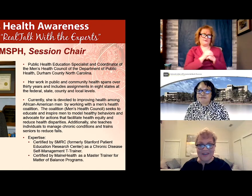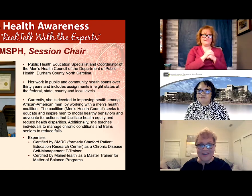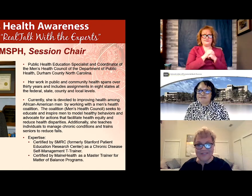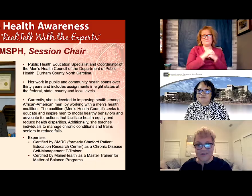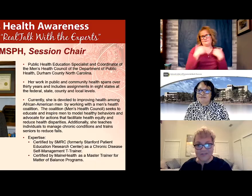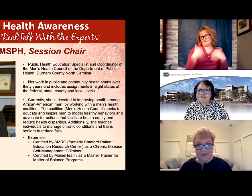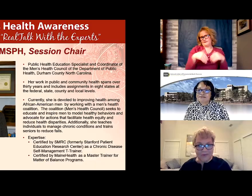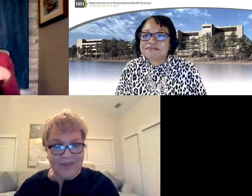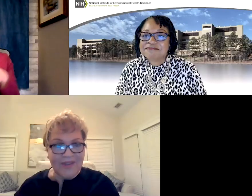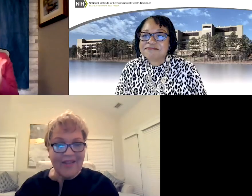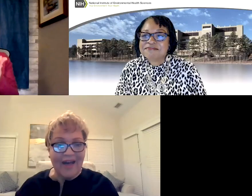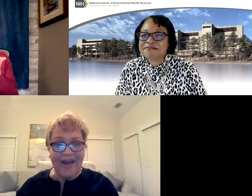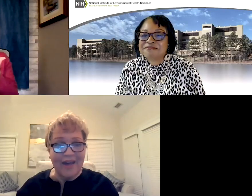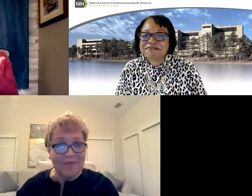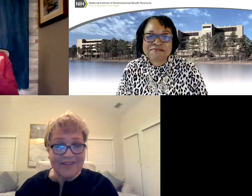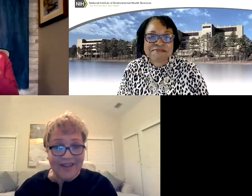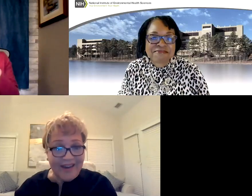That was so nice of you,